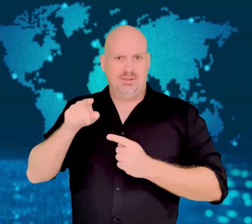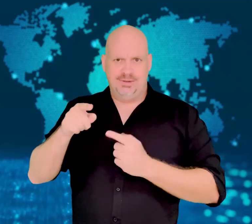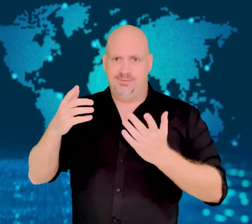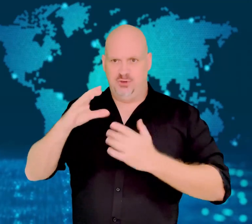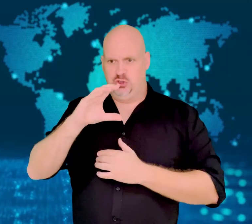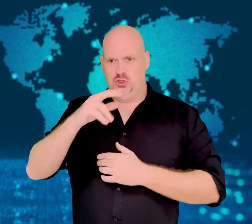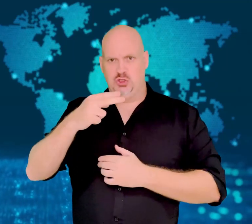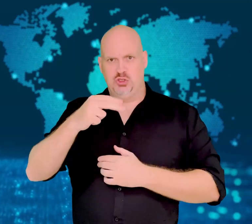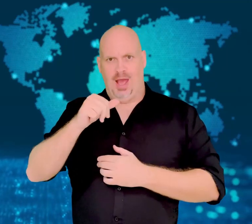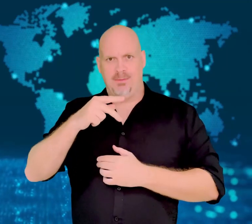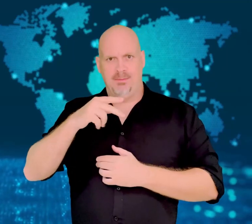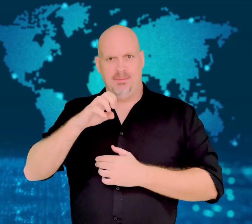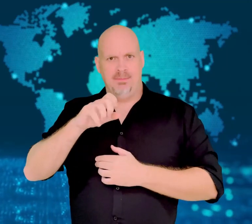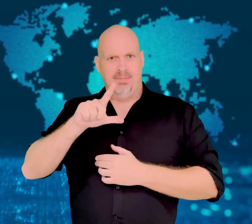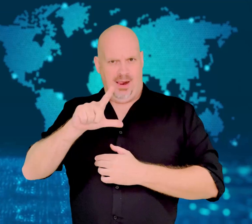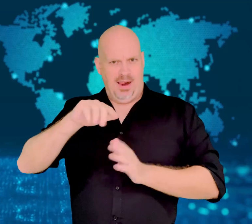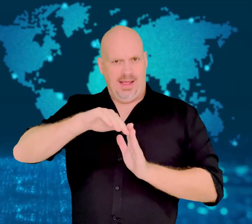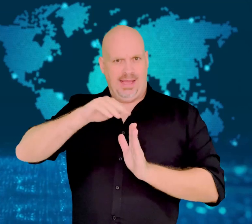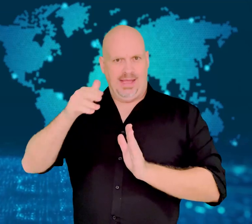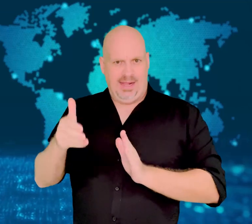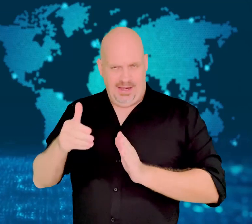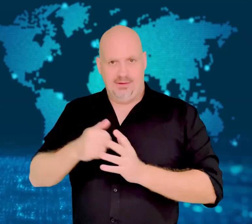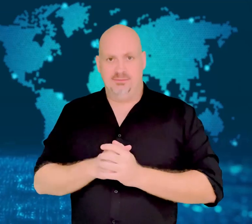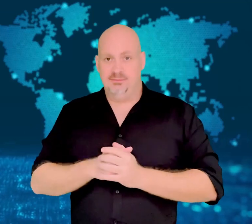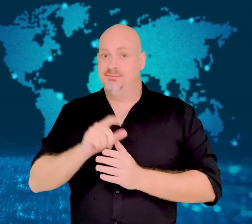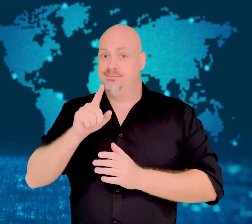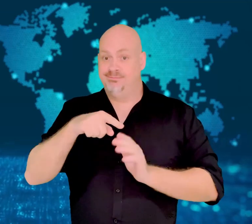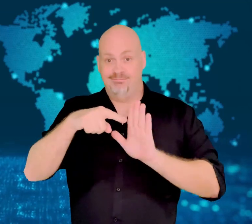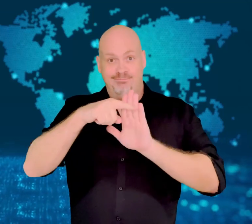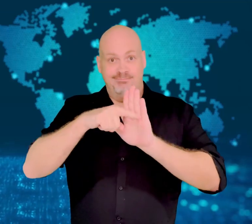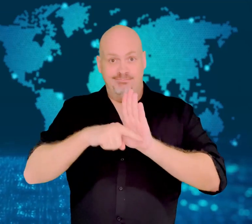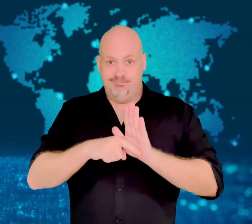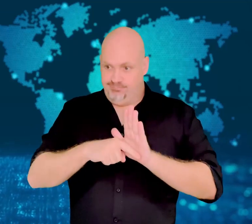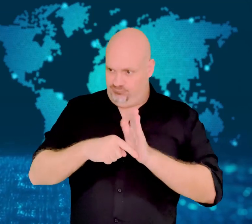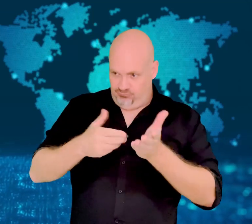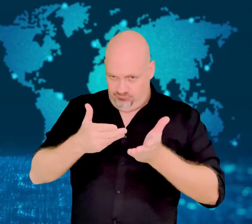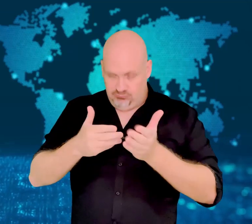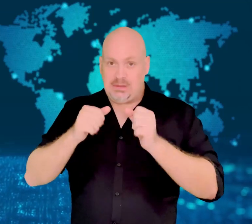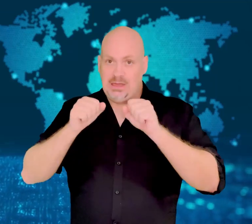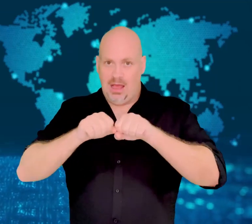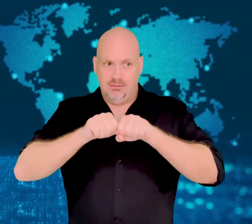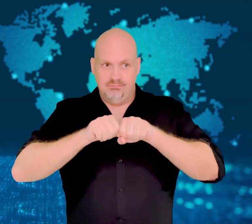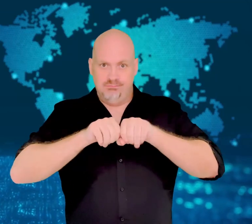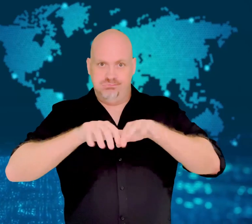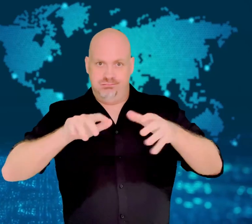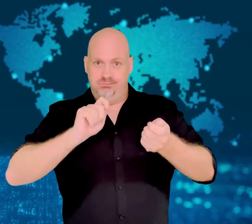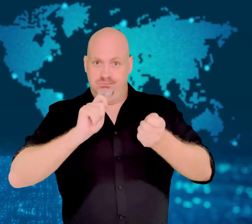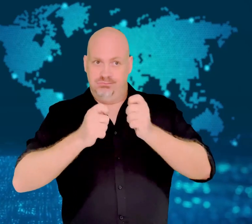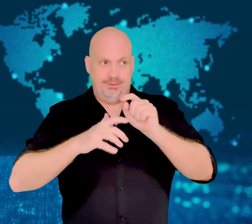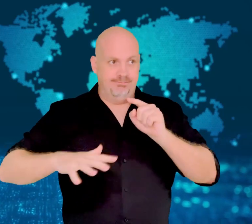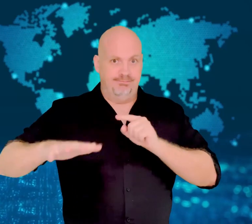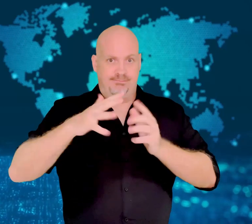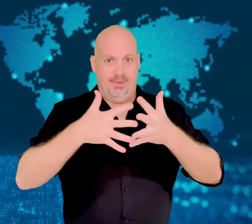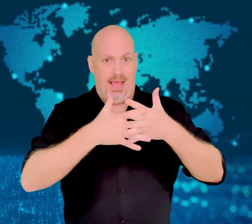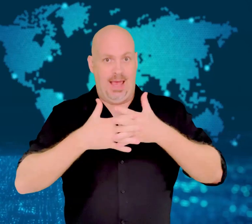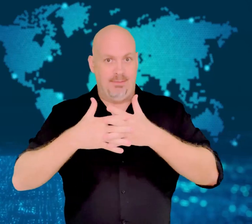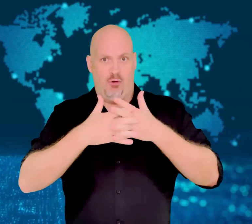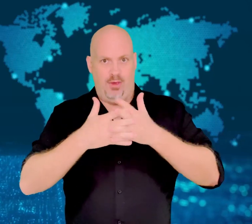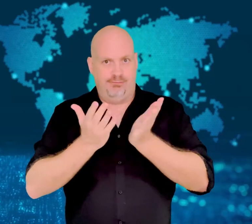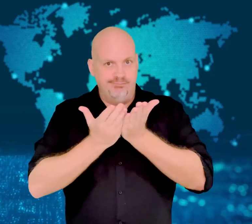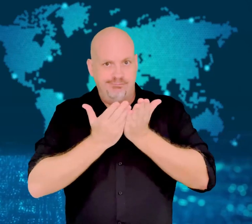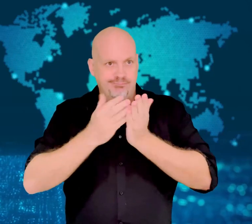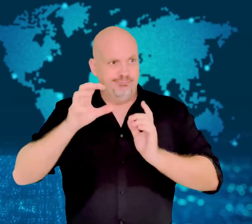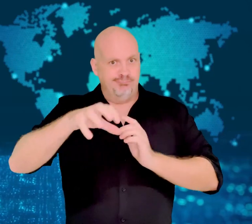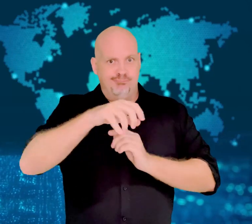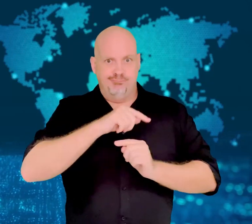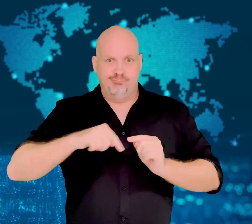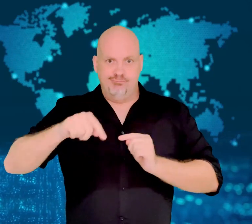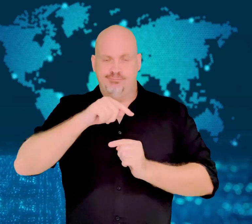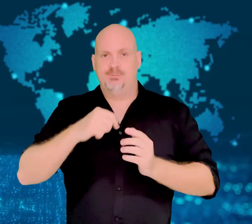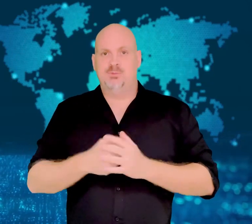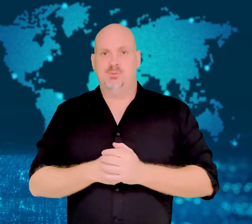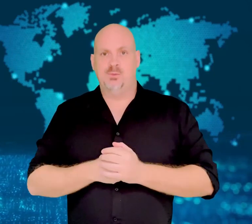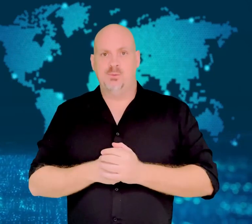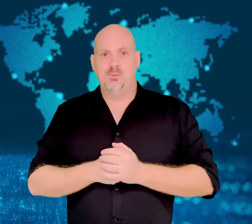The challenge being brought is in regard to the two colleges'